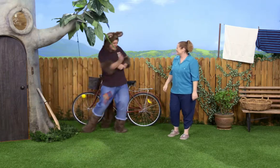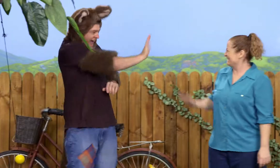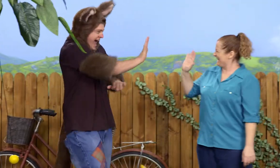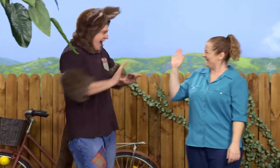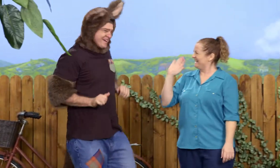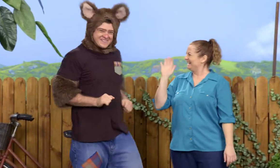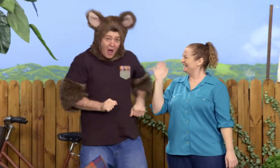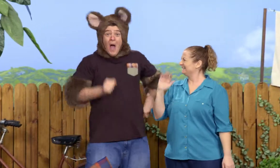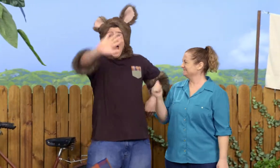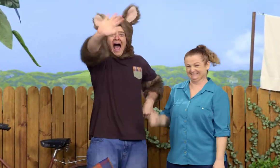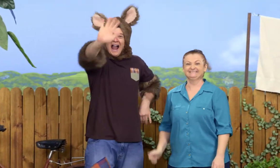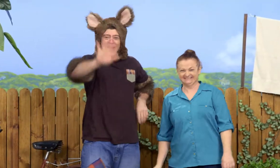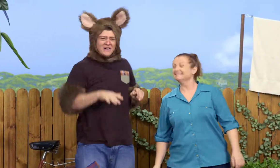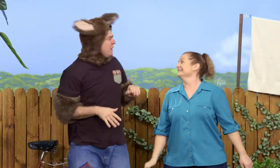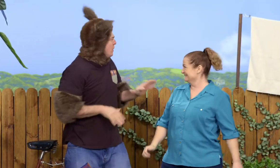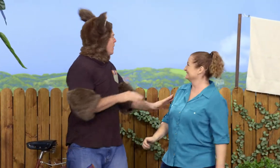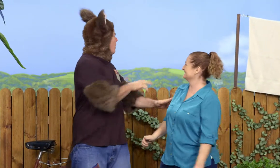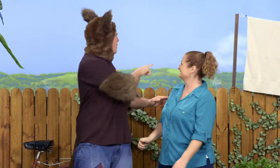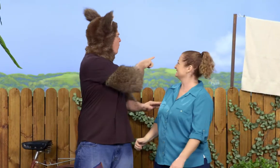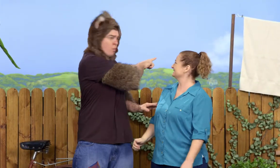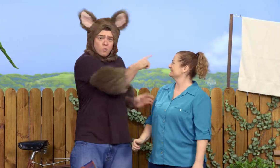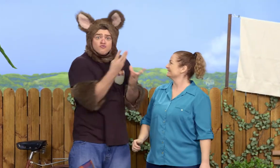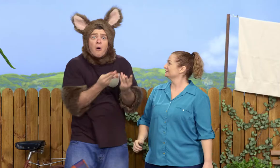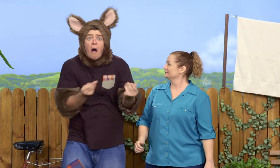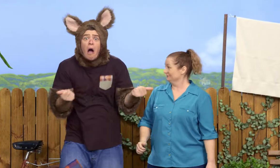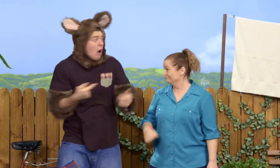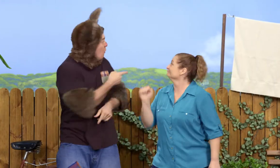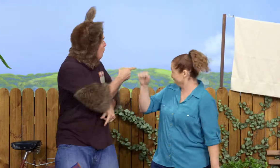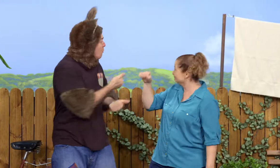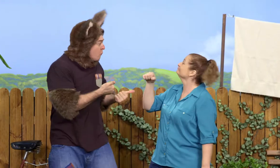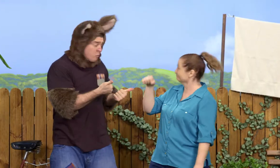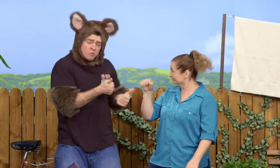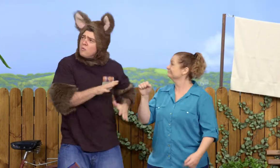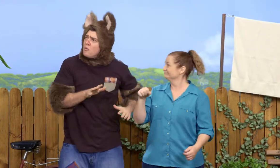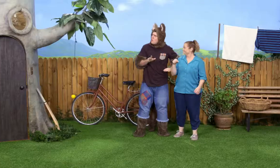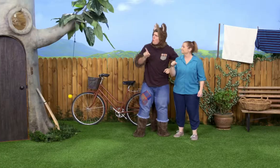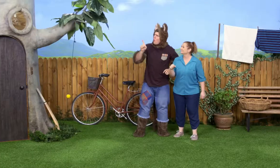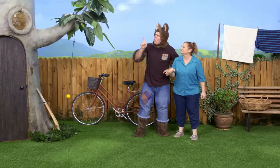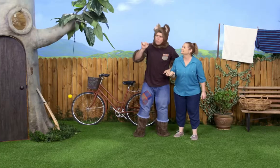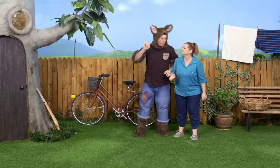Hi, Sally. Hi. Hi, everyone. Sally, is your washing dry? Yes, it is.